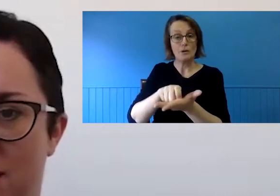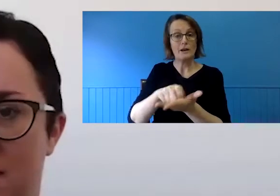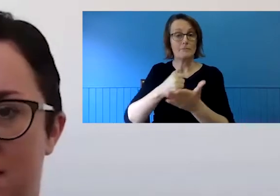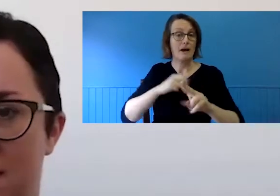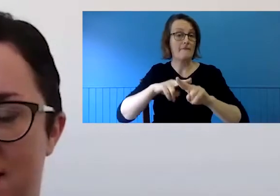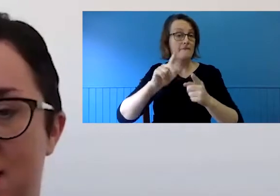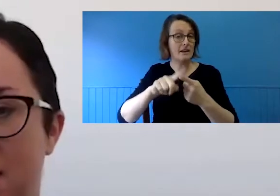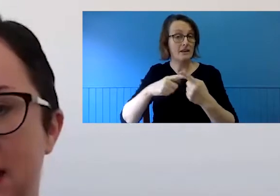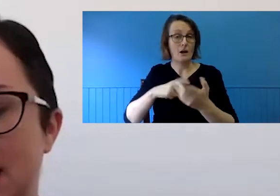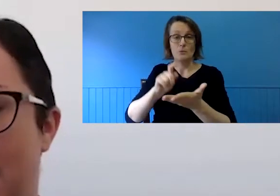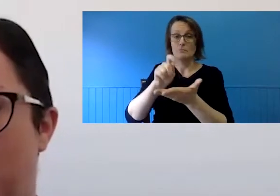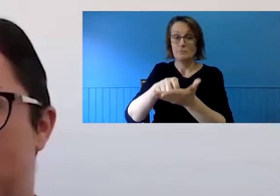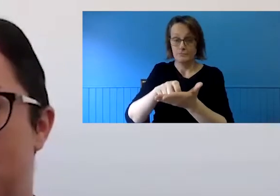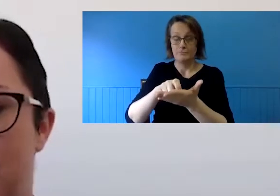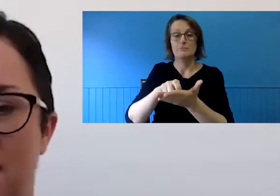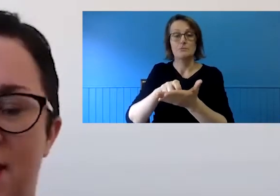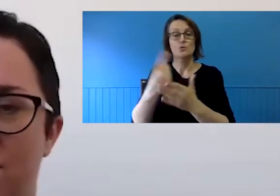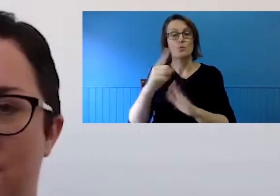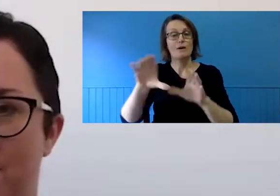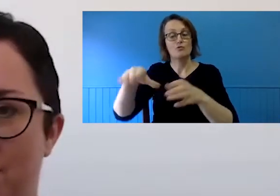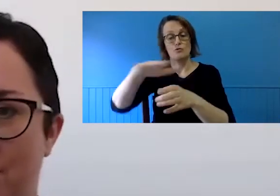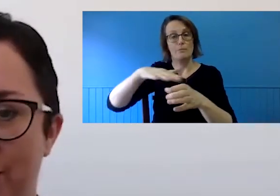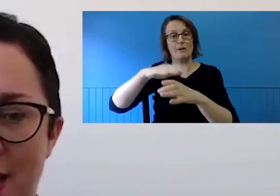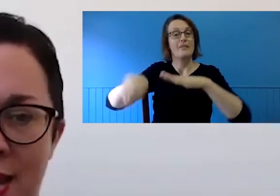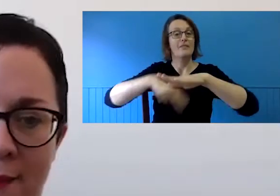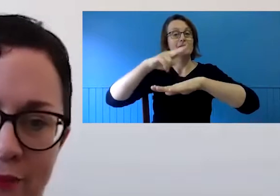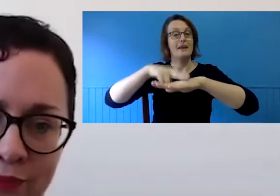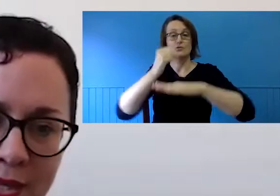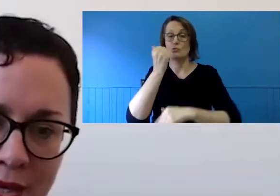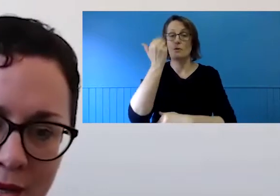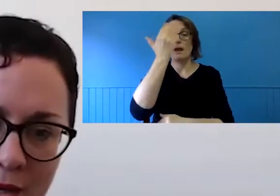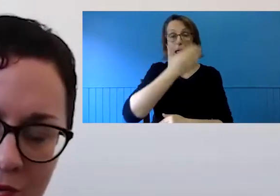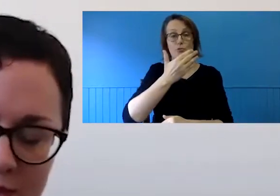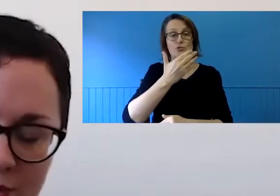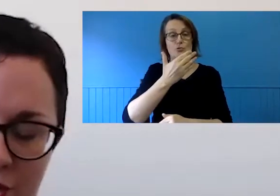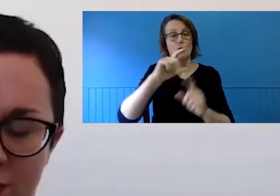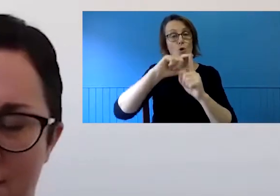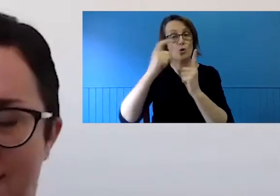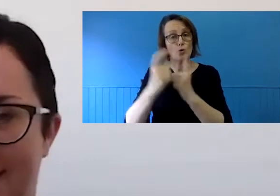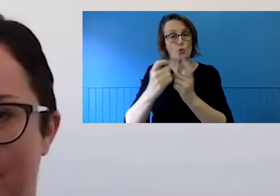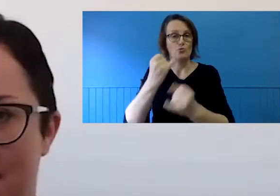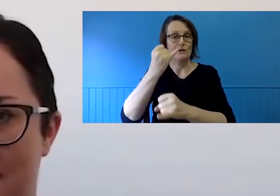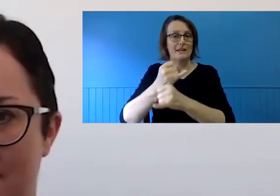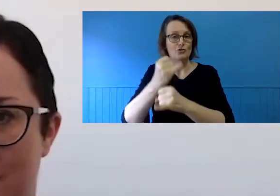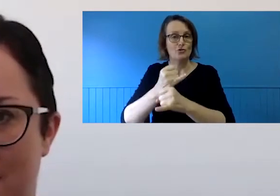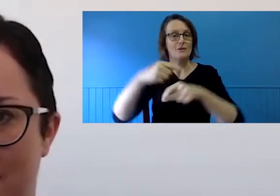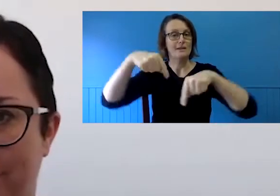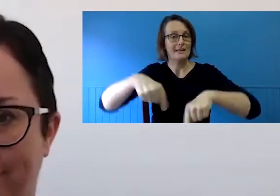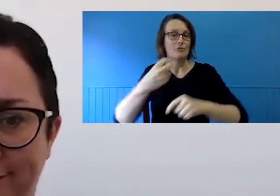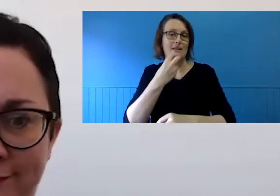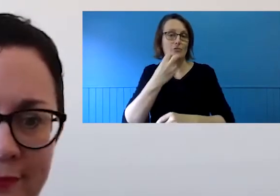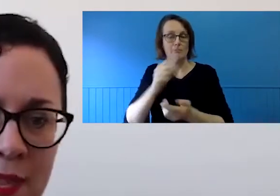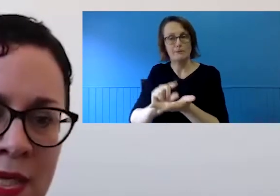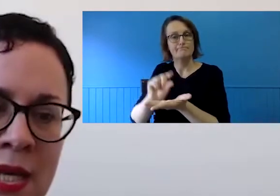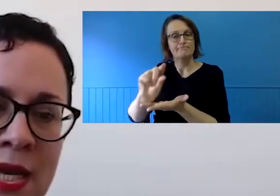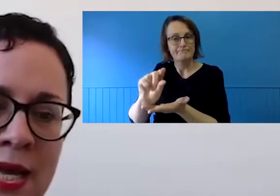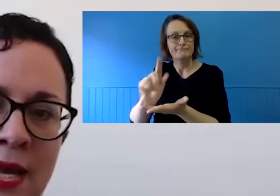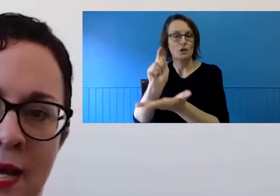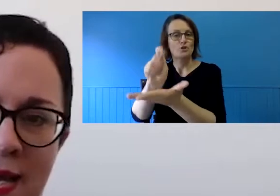the National Aboriginal Culture Institute here in South Australia.